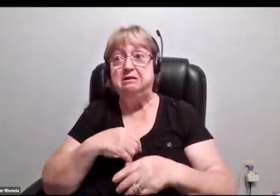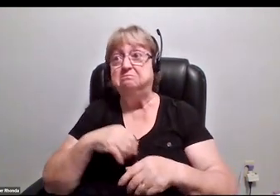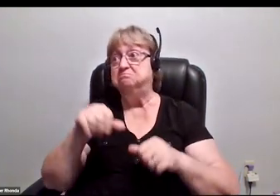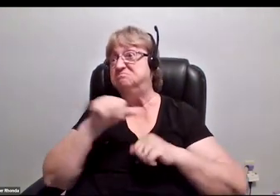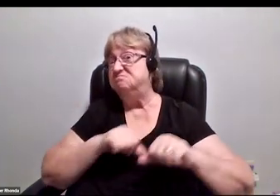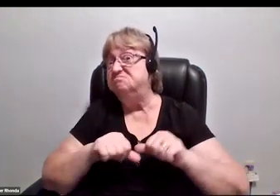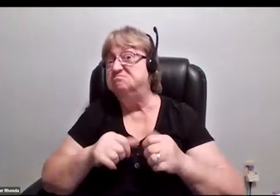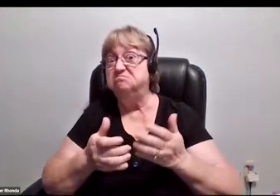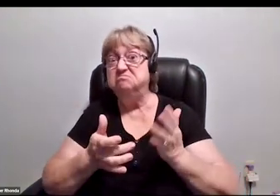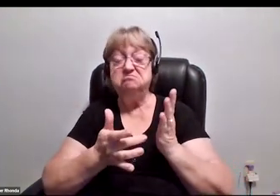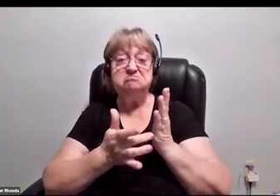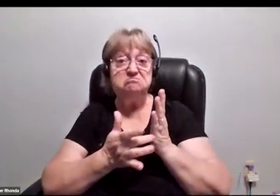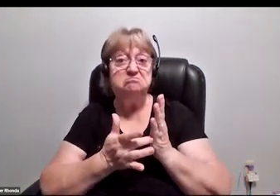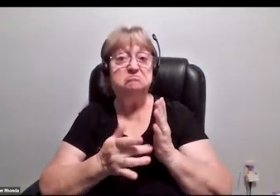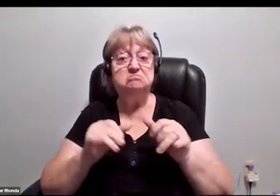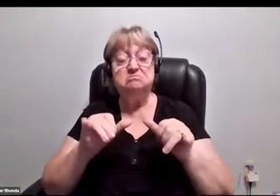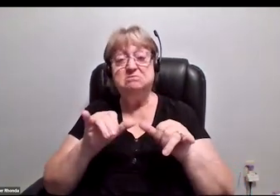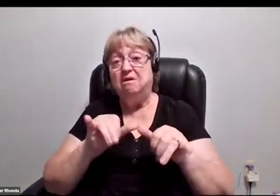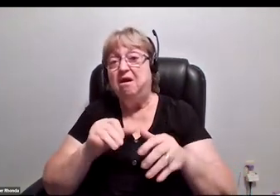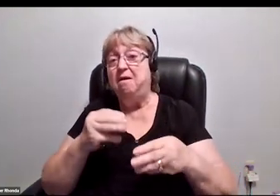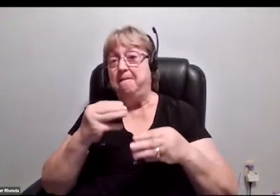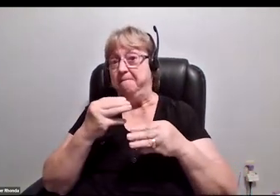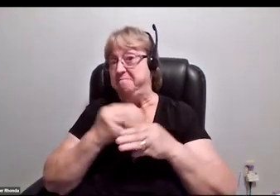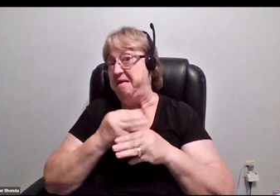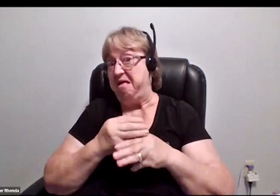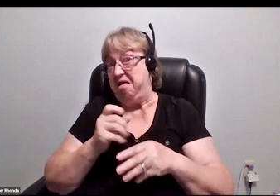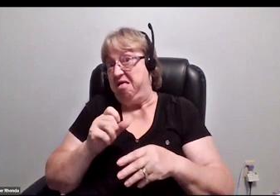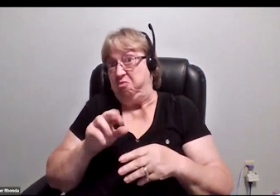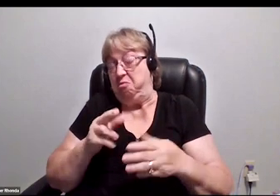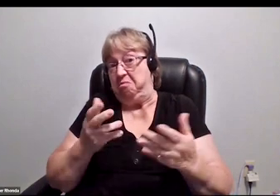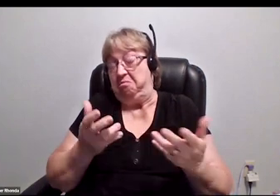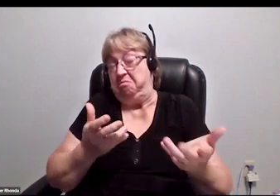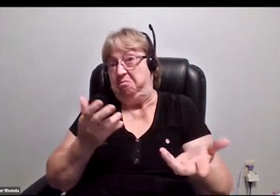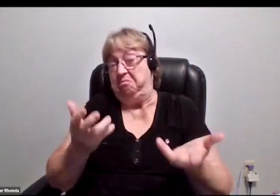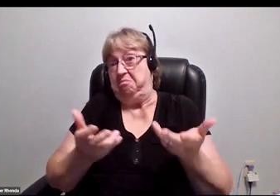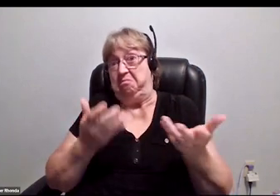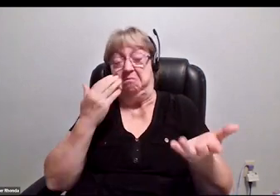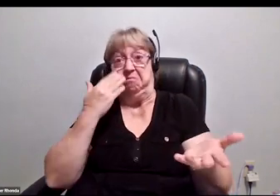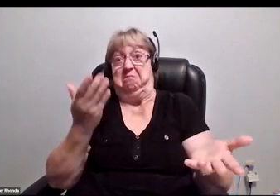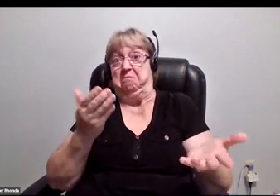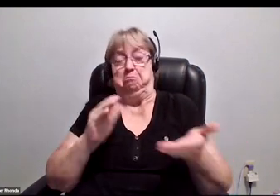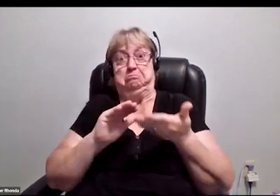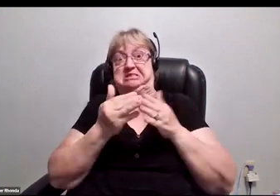Science, tech, engineering, math, or city planning,